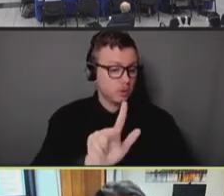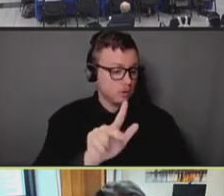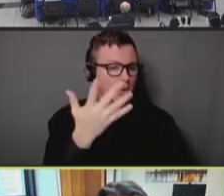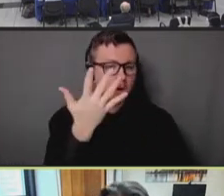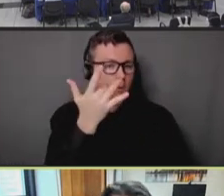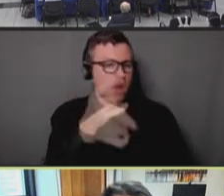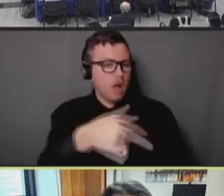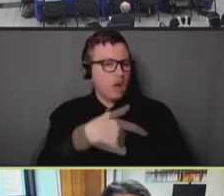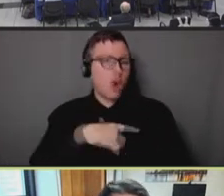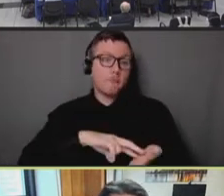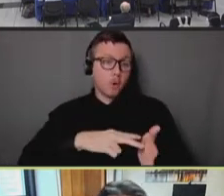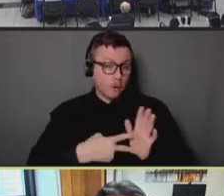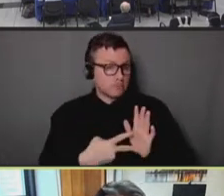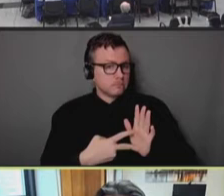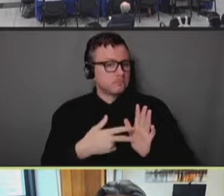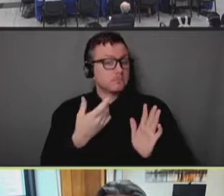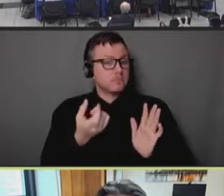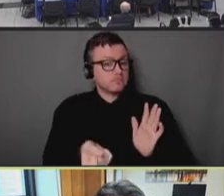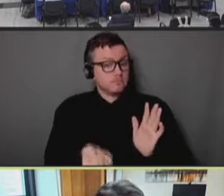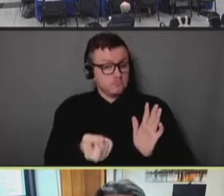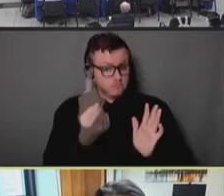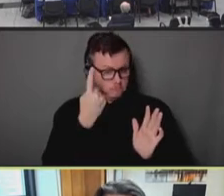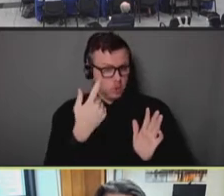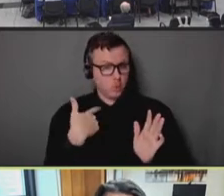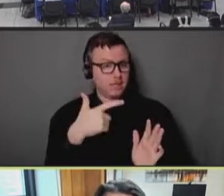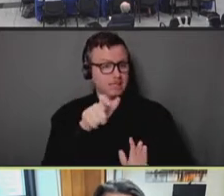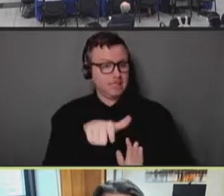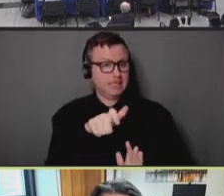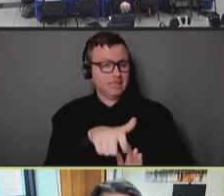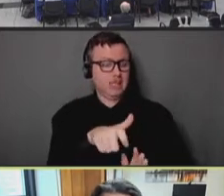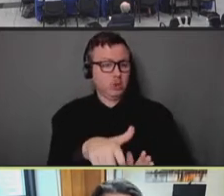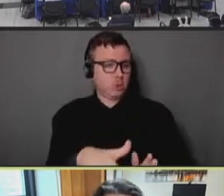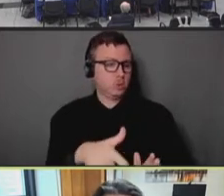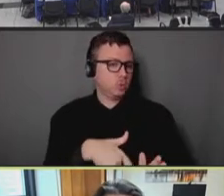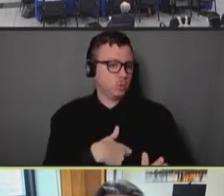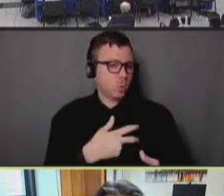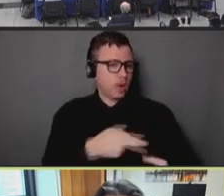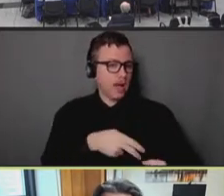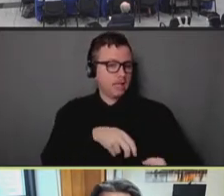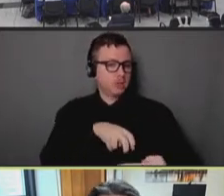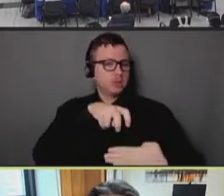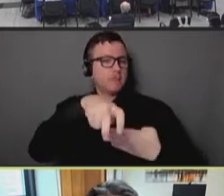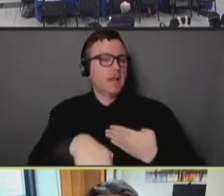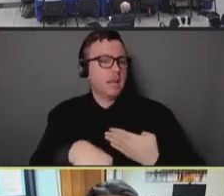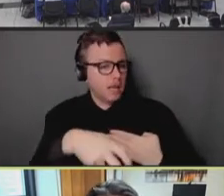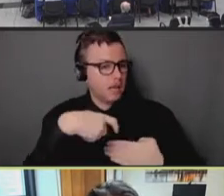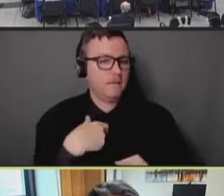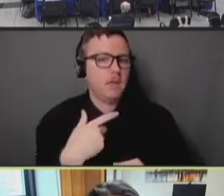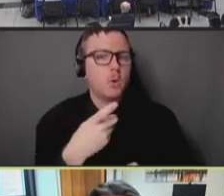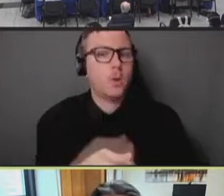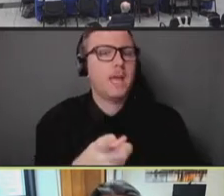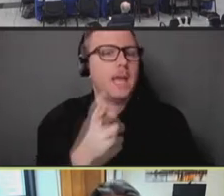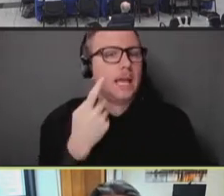because we knew we needed to get ahead of what we anticipated would be really